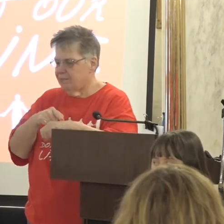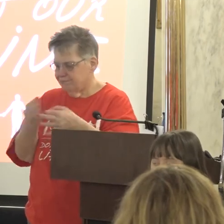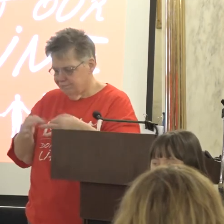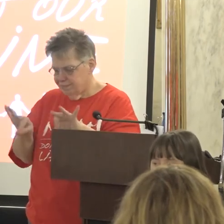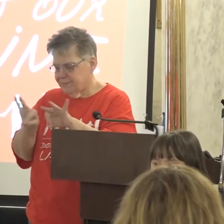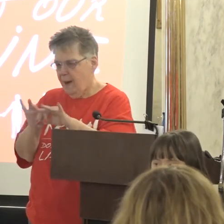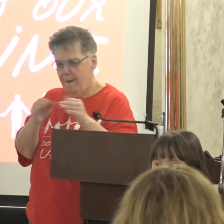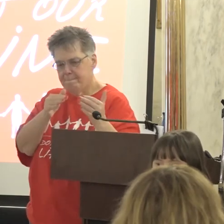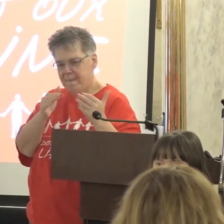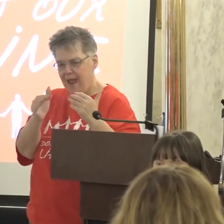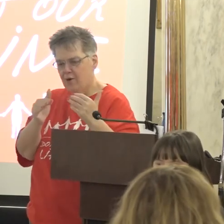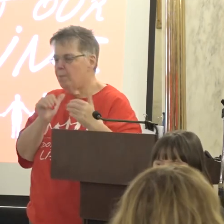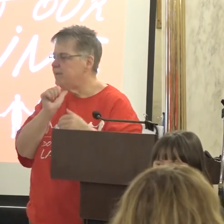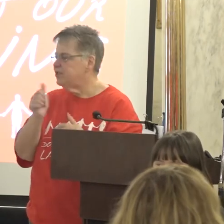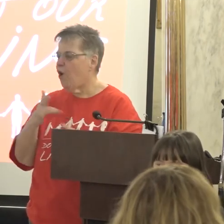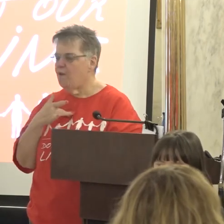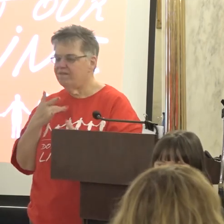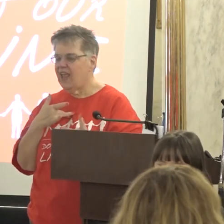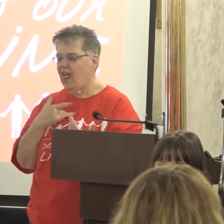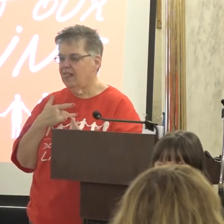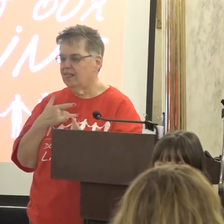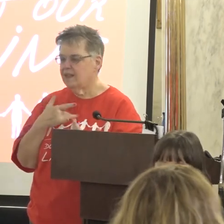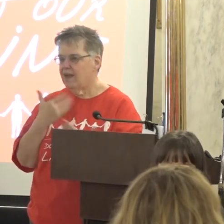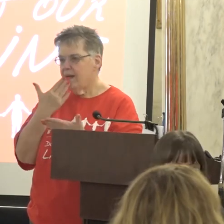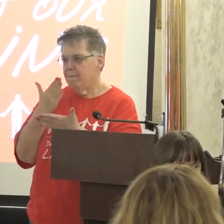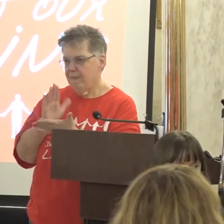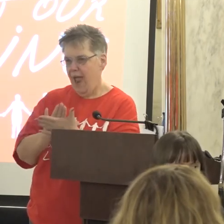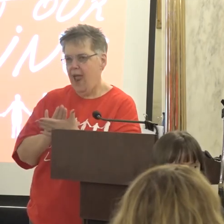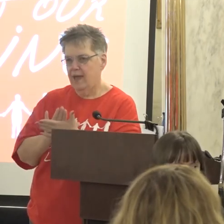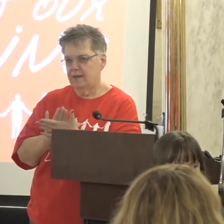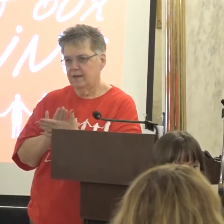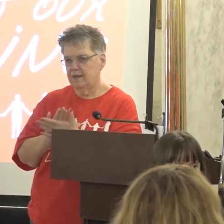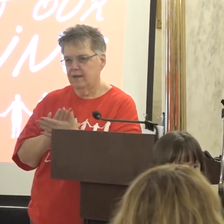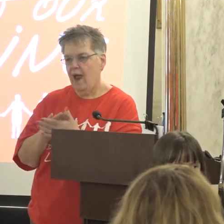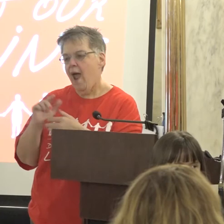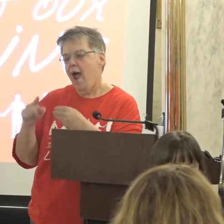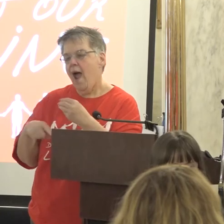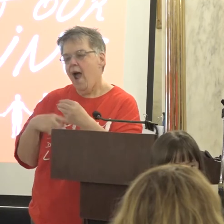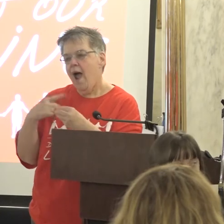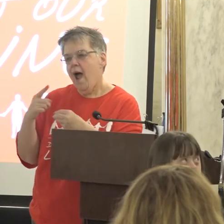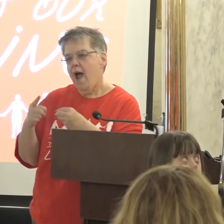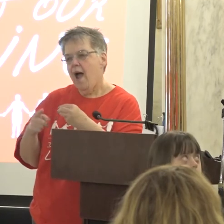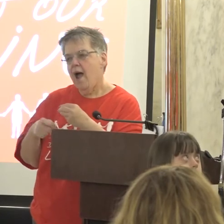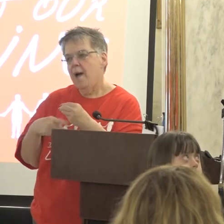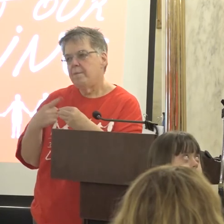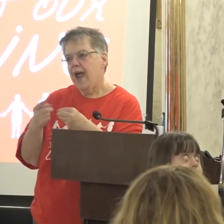But don't feel badly about those that may be upstairs